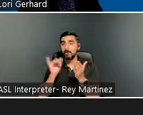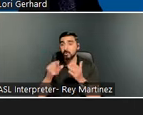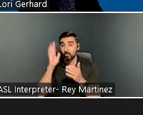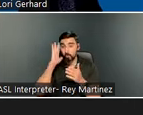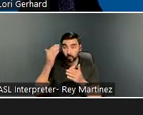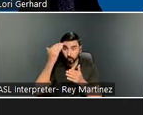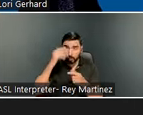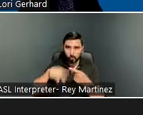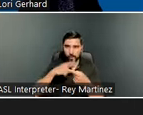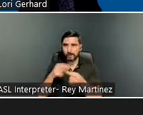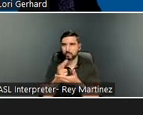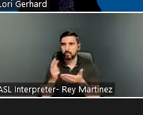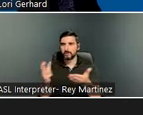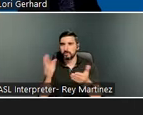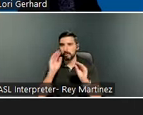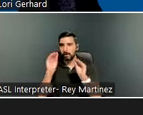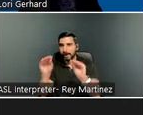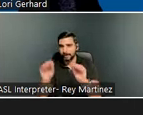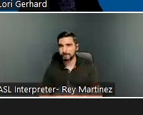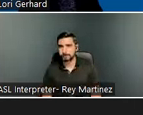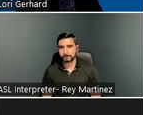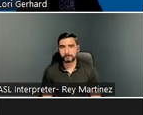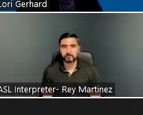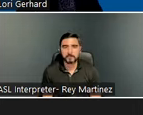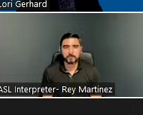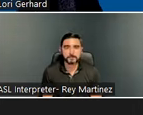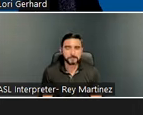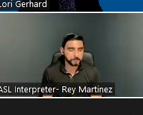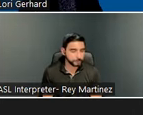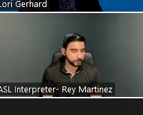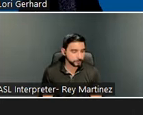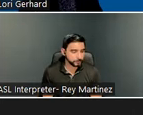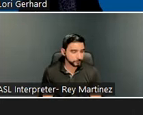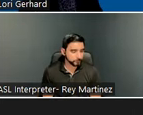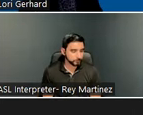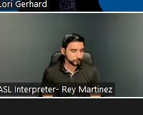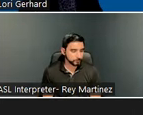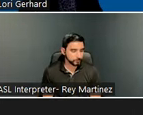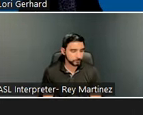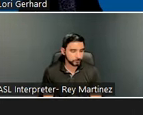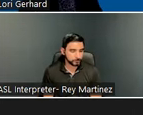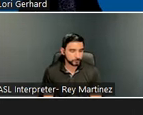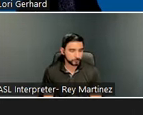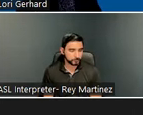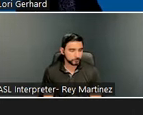Housing and Services Resource Center’s website. We go on to the next slide.